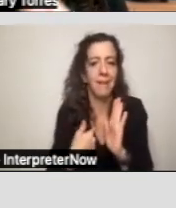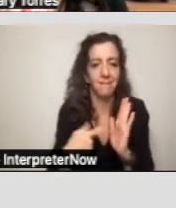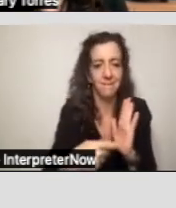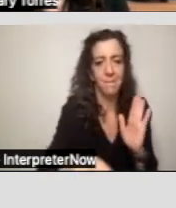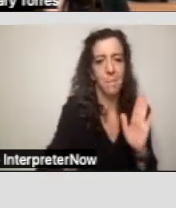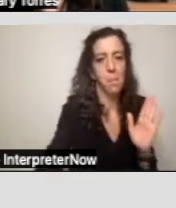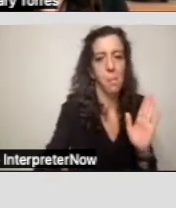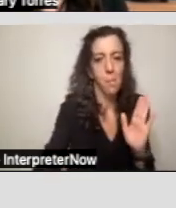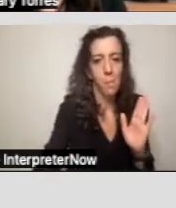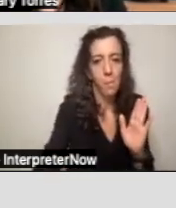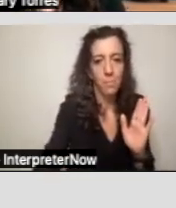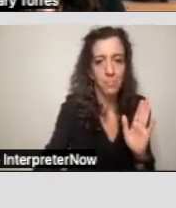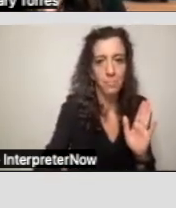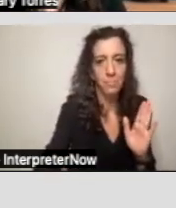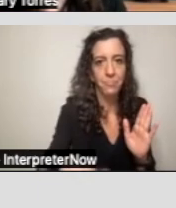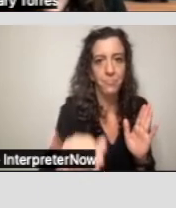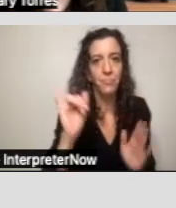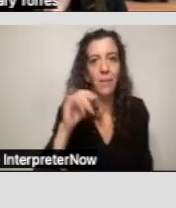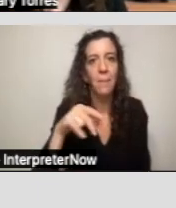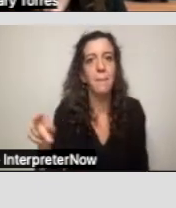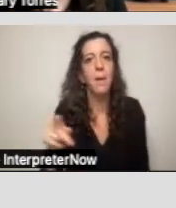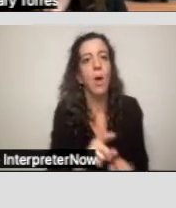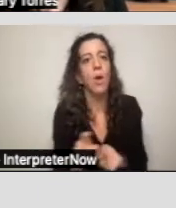The IPP also has a review of the health status.